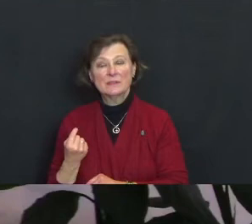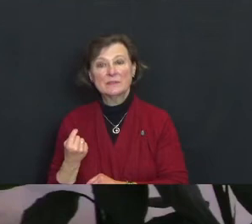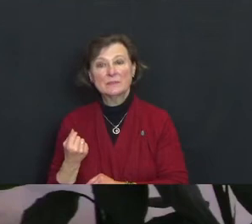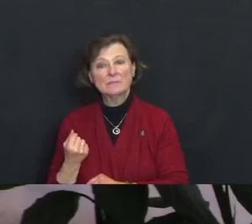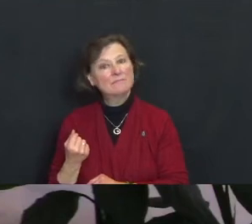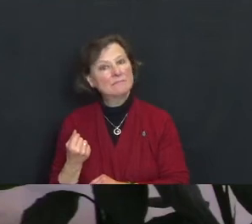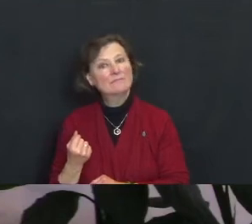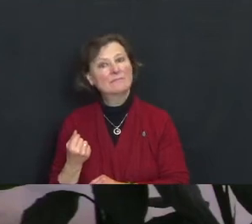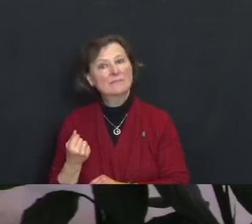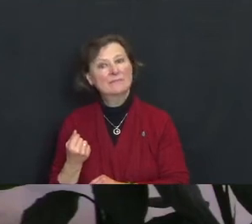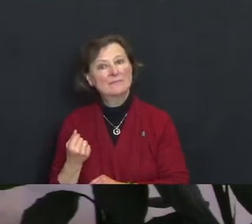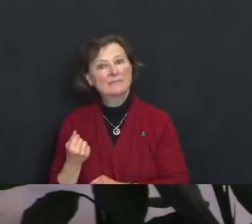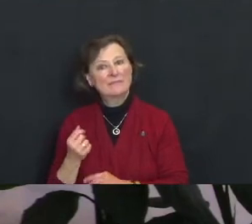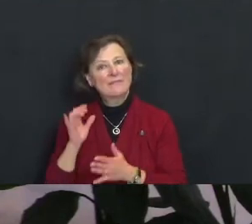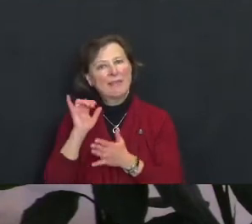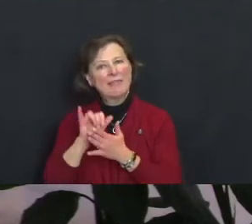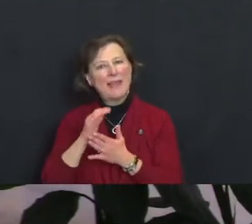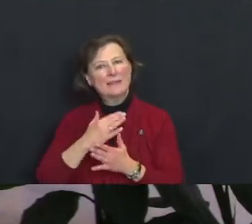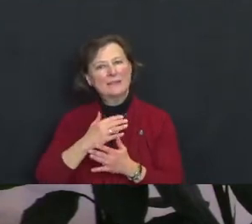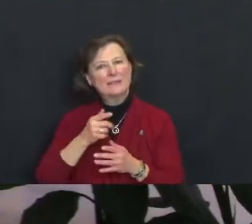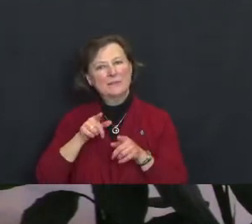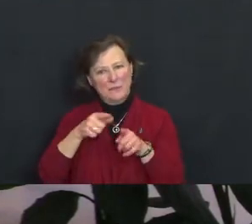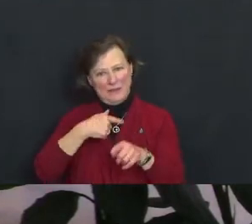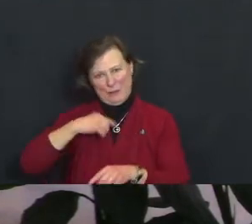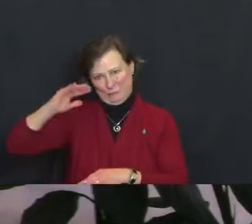Such was my childhood prayer.